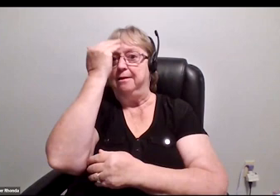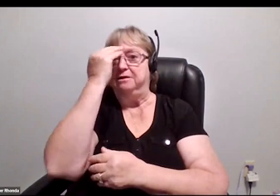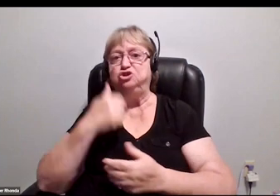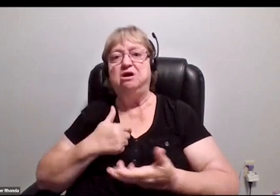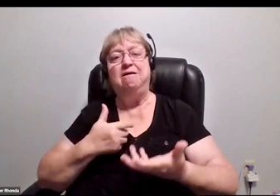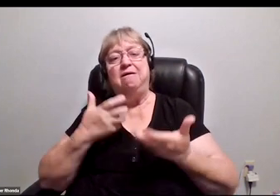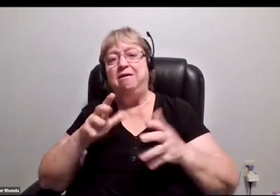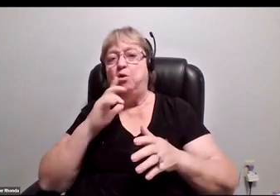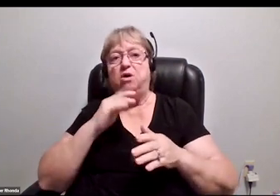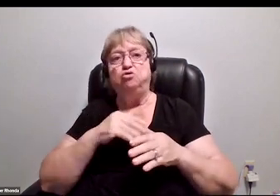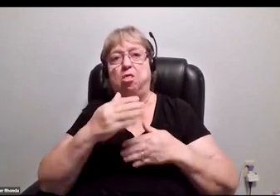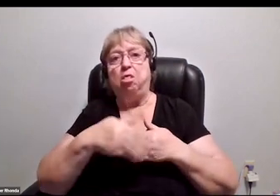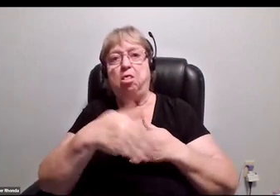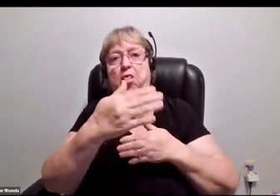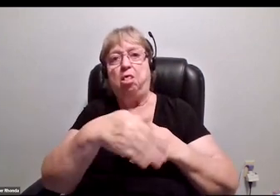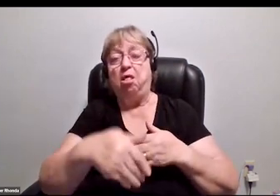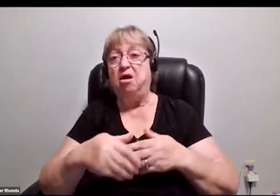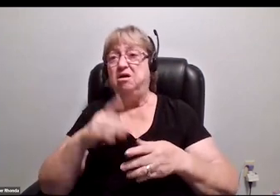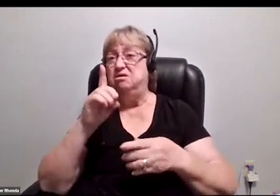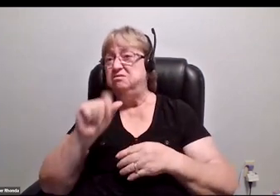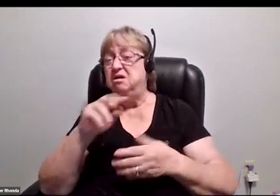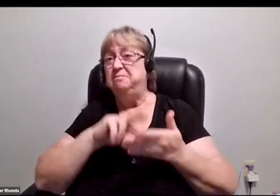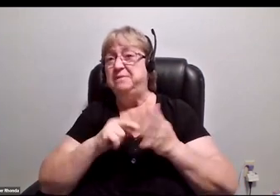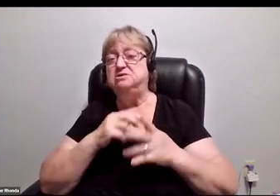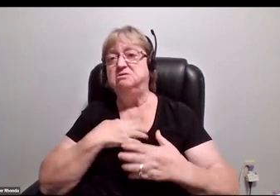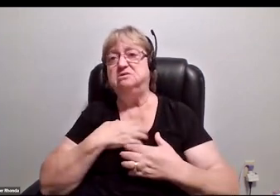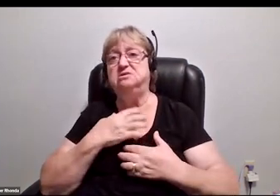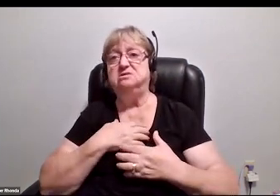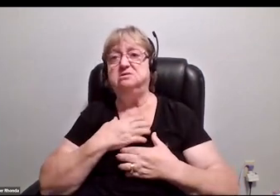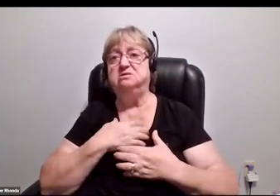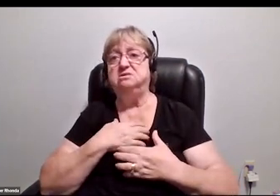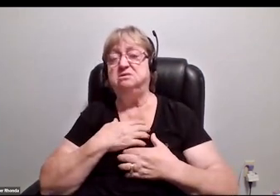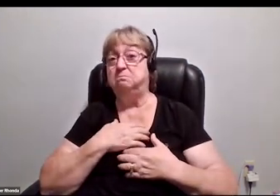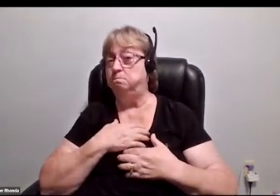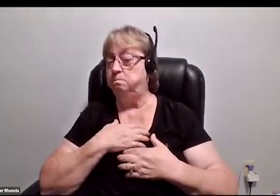that disability is grievance, because disability is not just grievance.